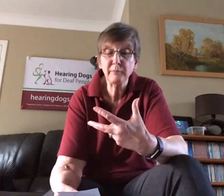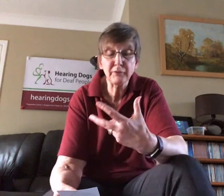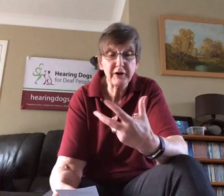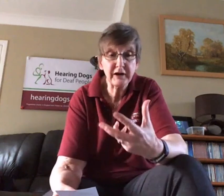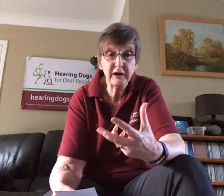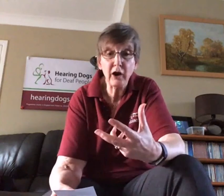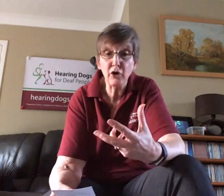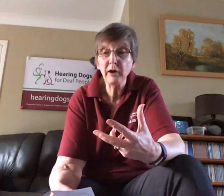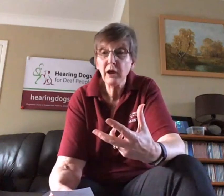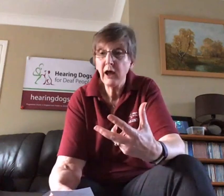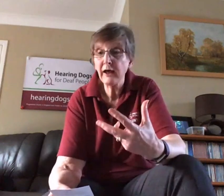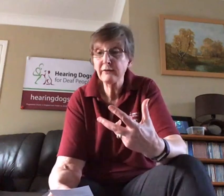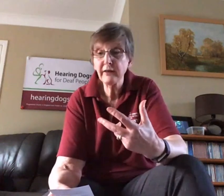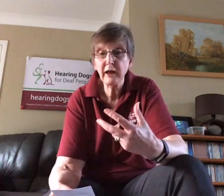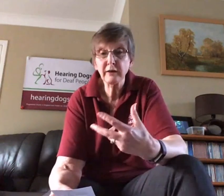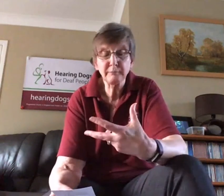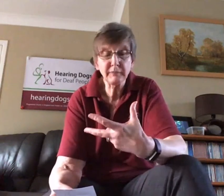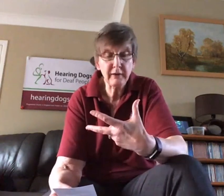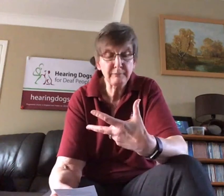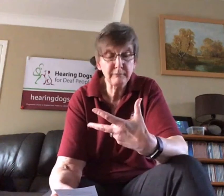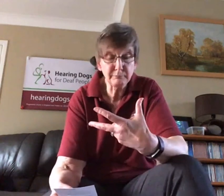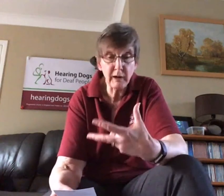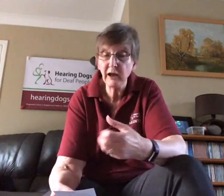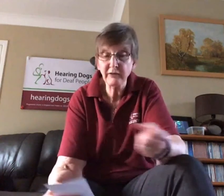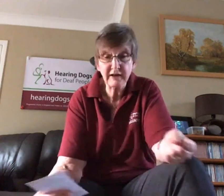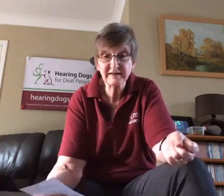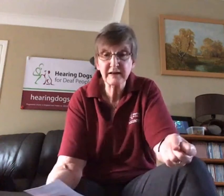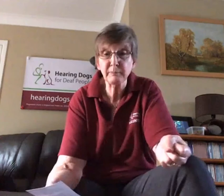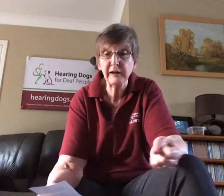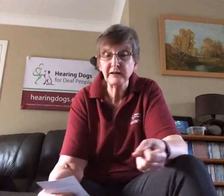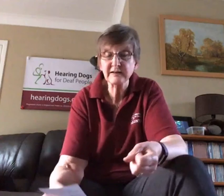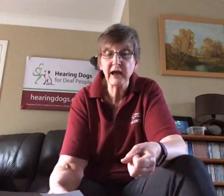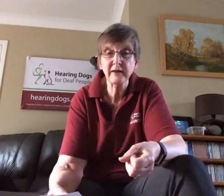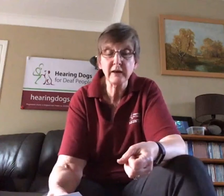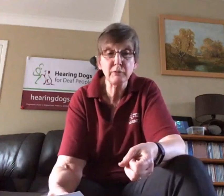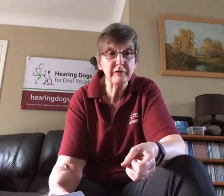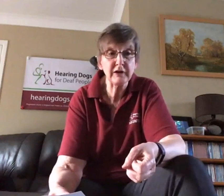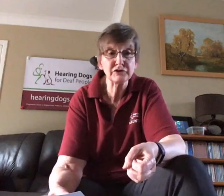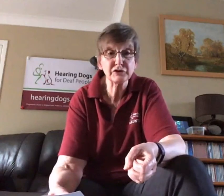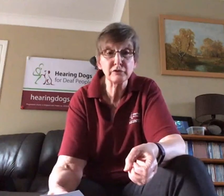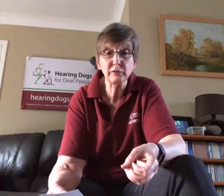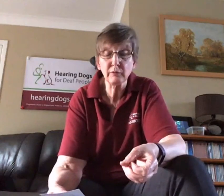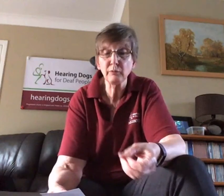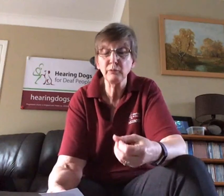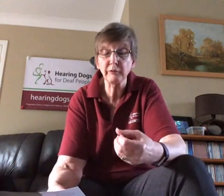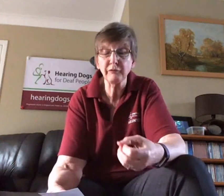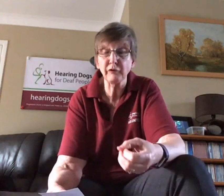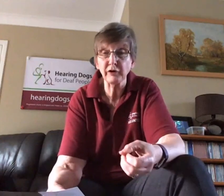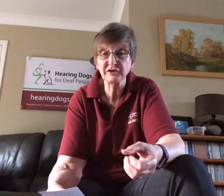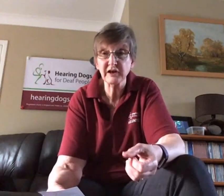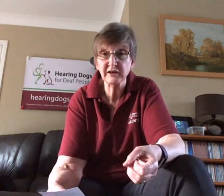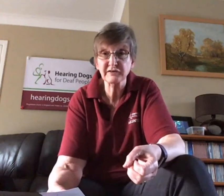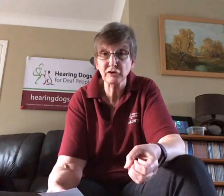breeding home and their, their Mummy and their siblings, and they move into volunteer socialisers.